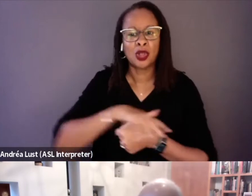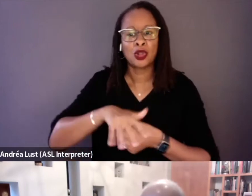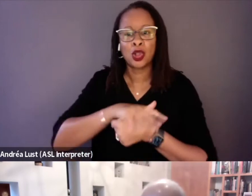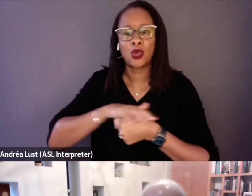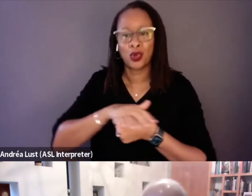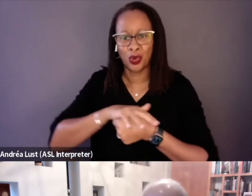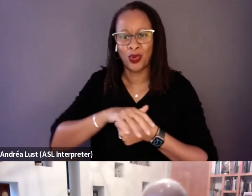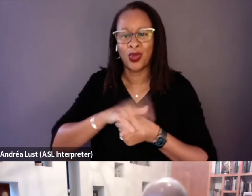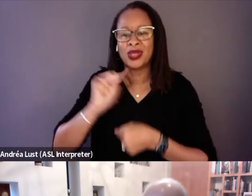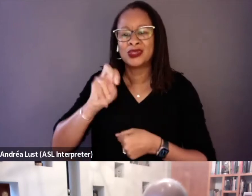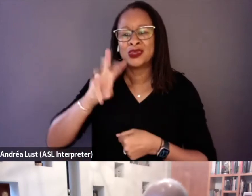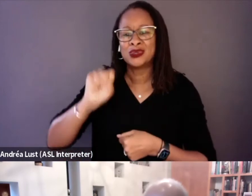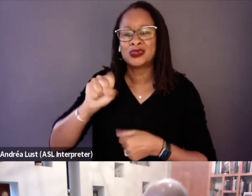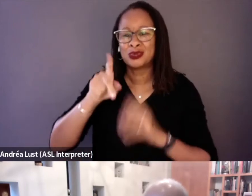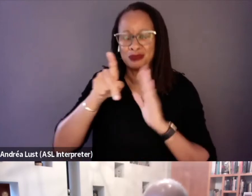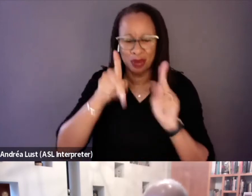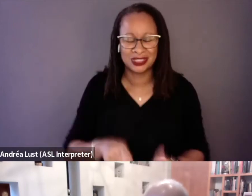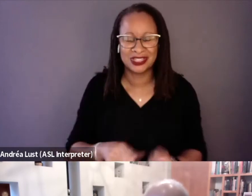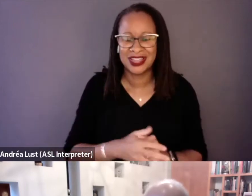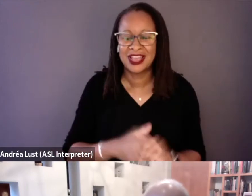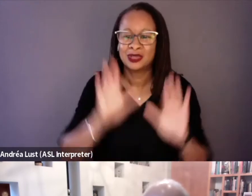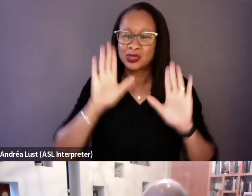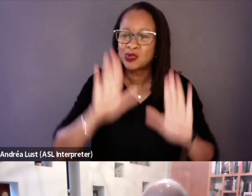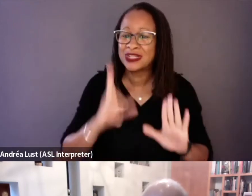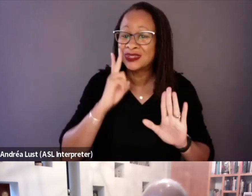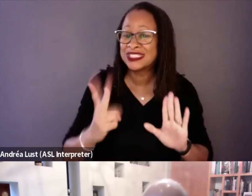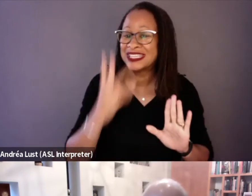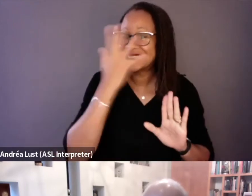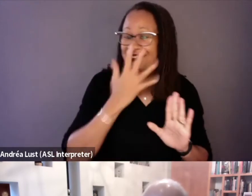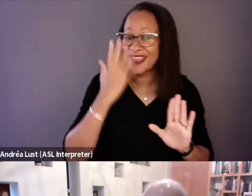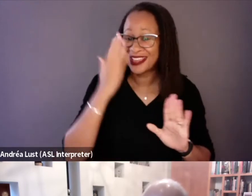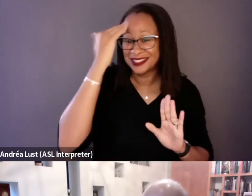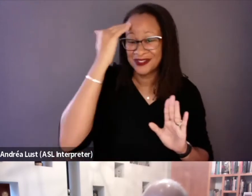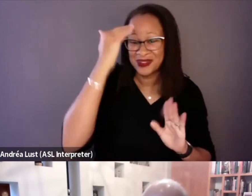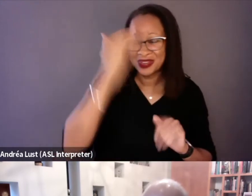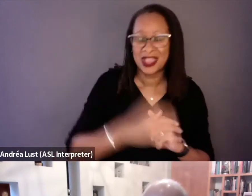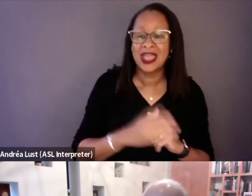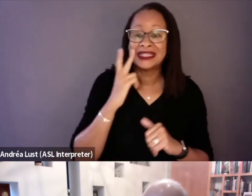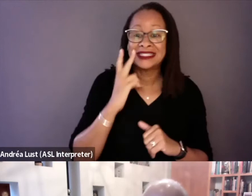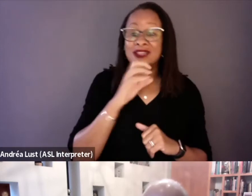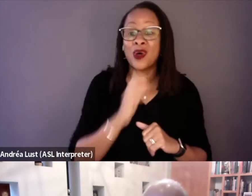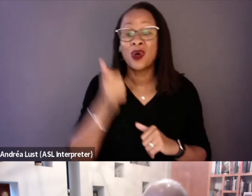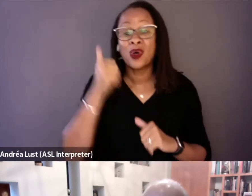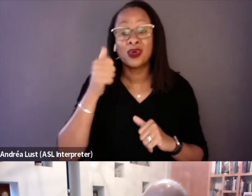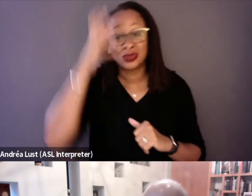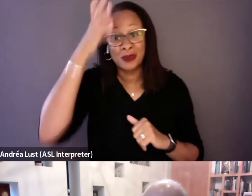So it was great to see that familiar face and then see the older man looking back on it.